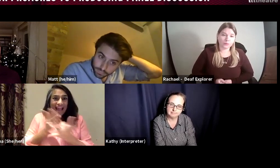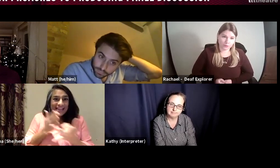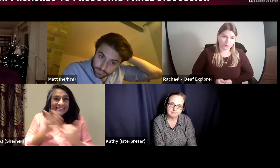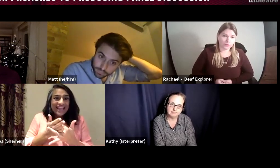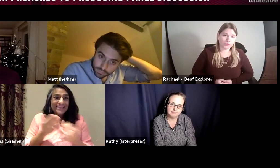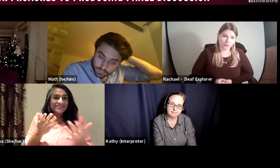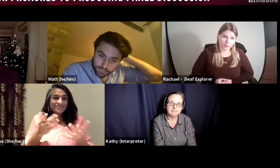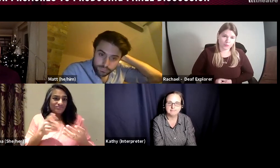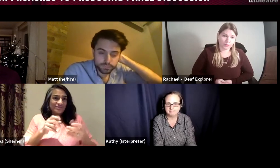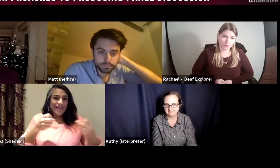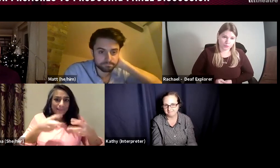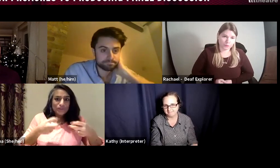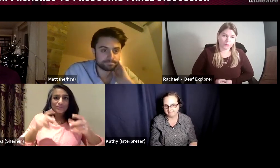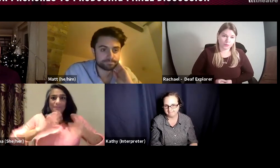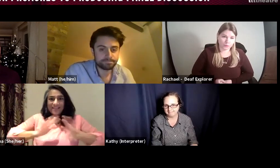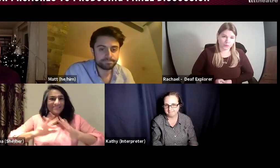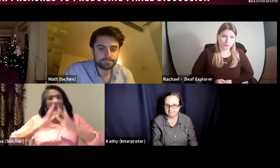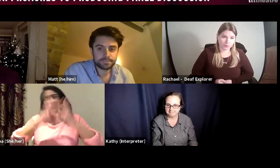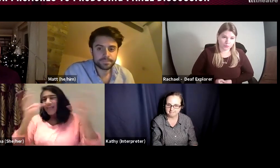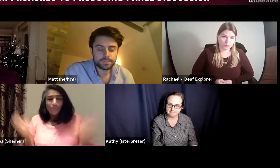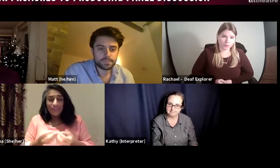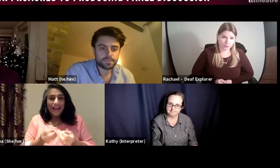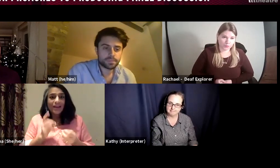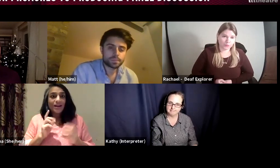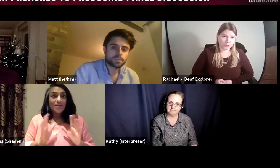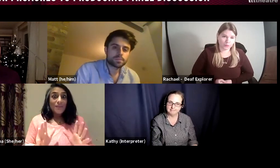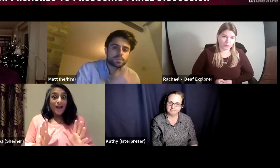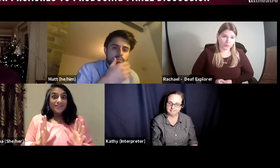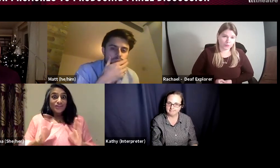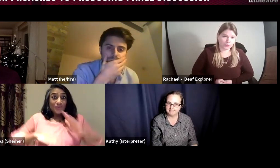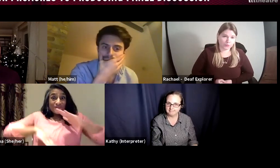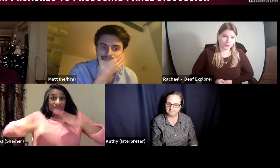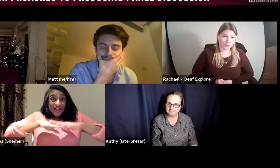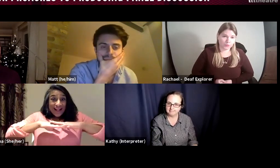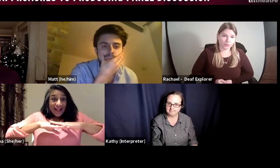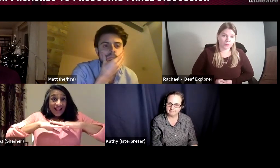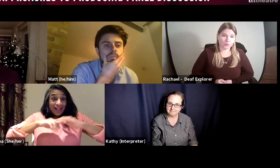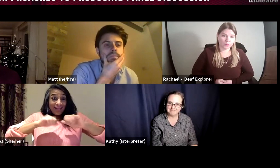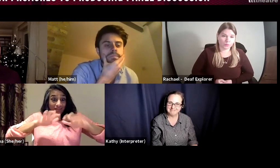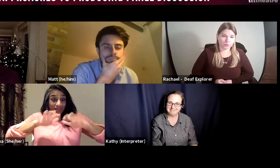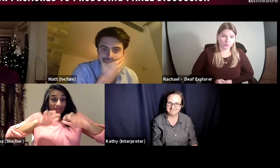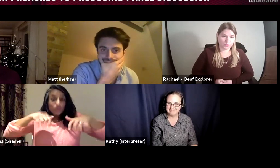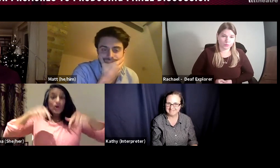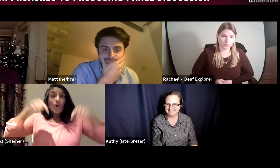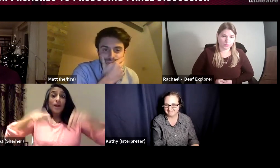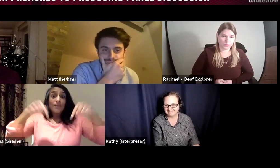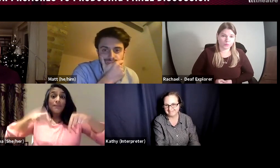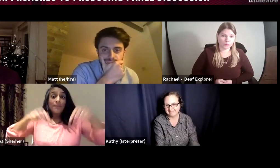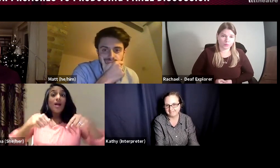with deaf people, it had access, it had captions, it had integrated BSL, everything so we wanted to